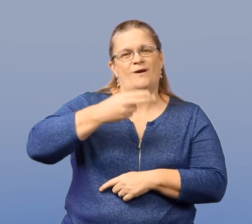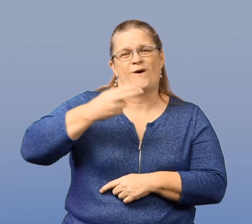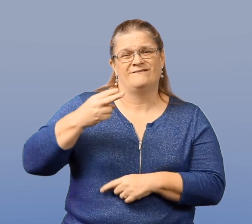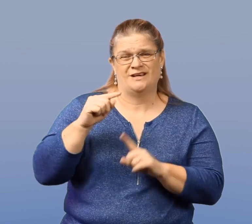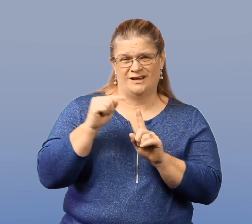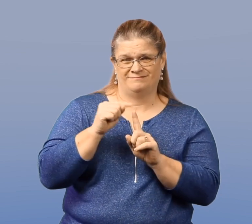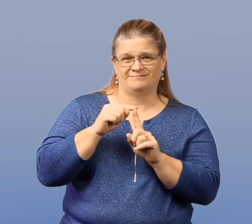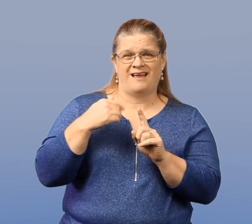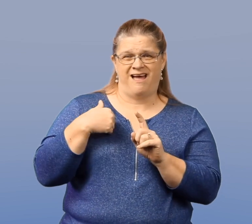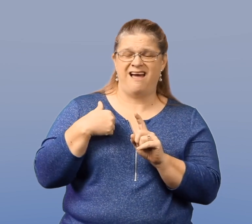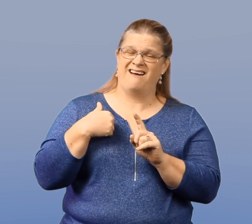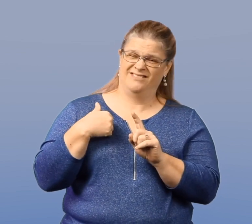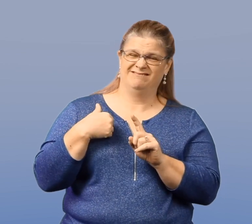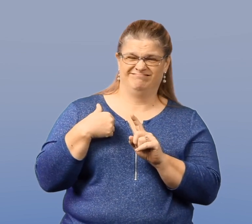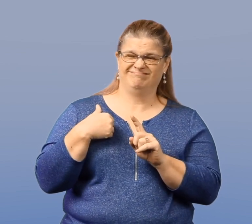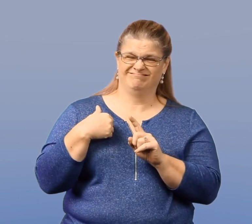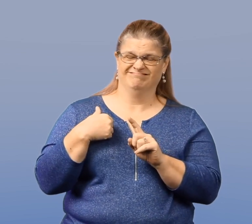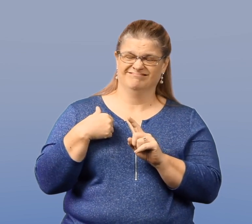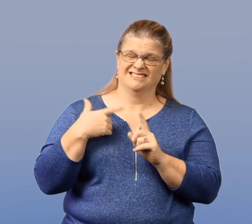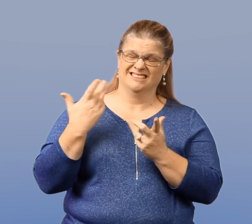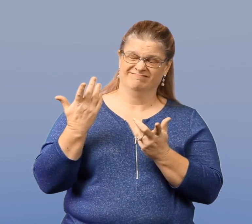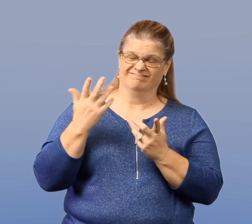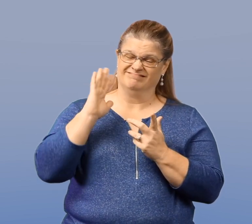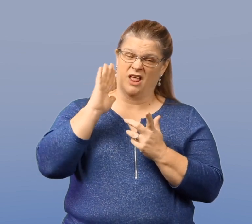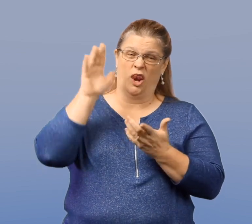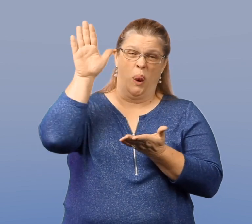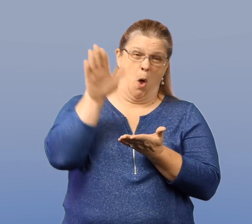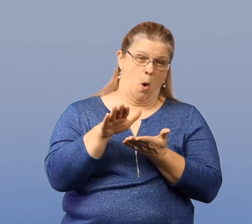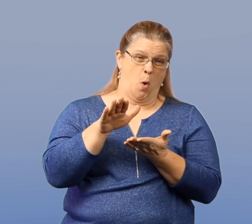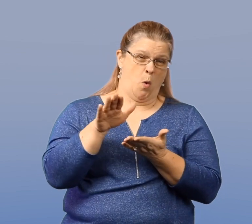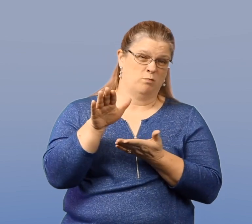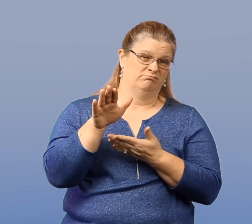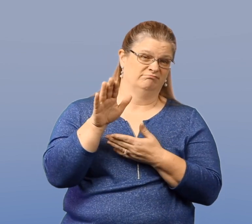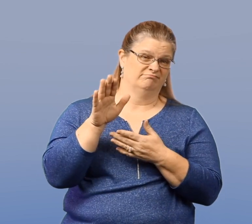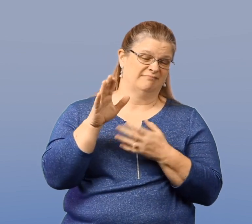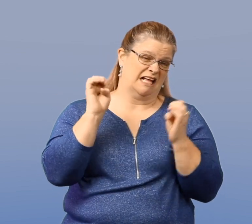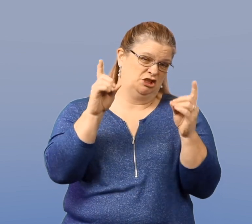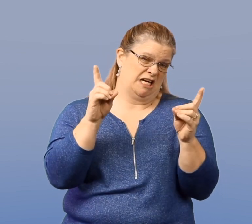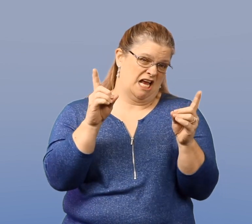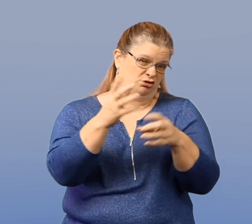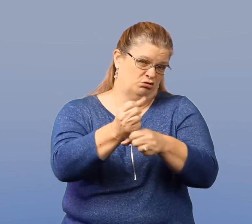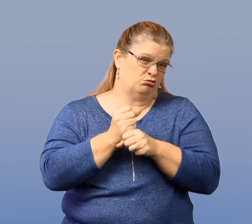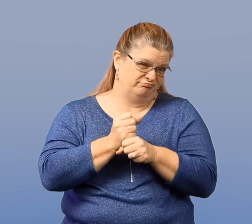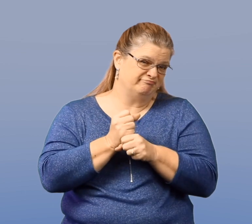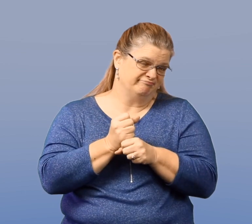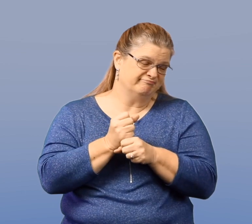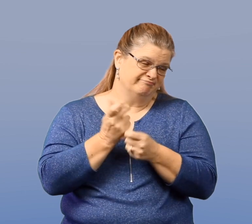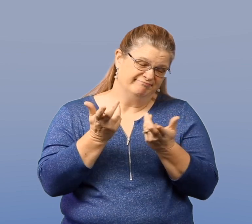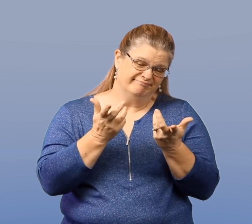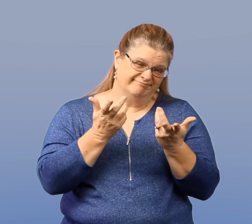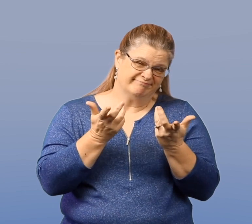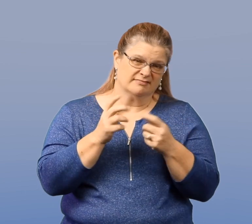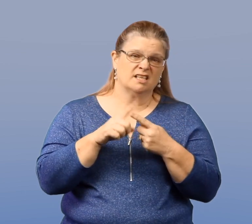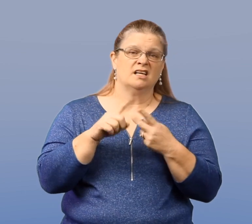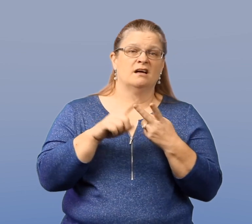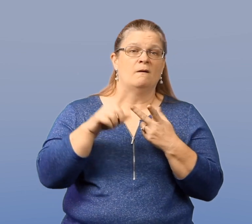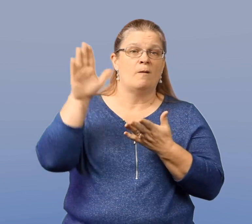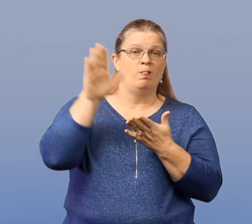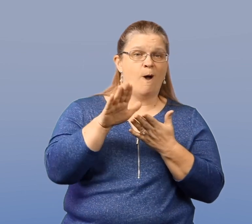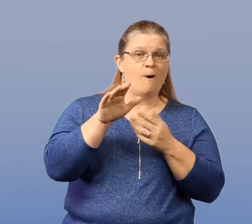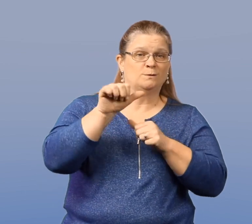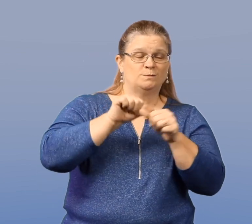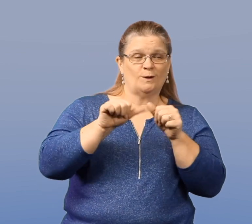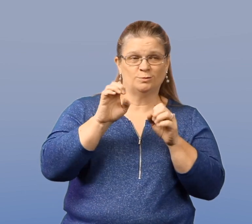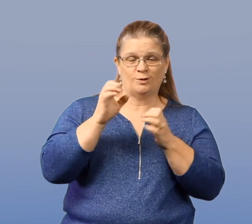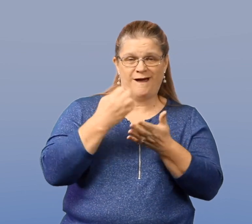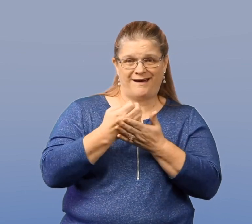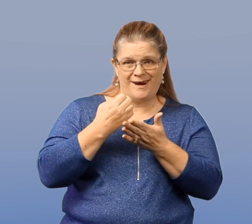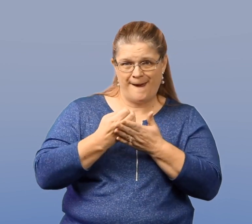Deaf and hard-of-hearing individuals often have a low education or low socio-economic status,